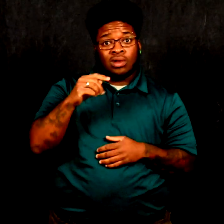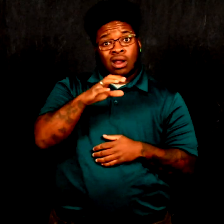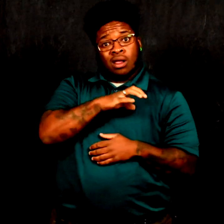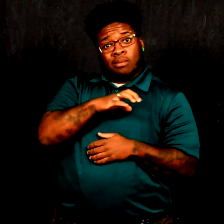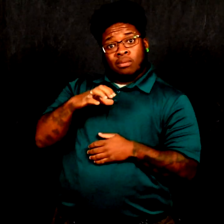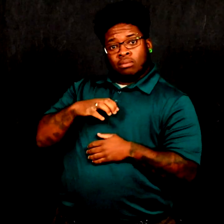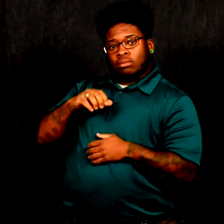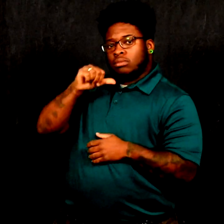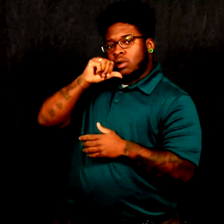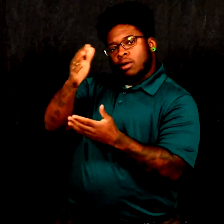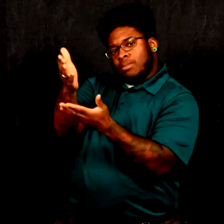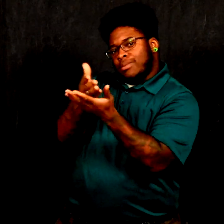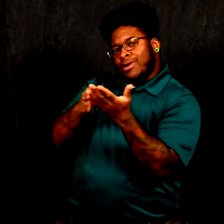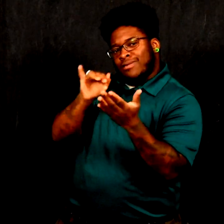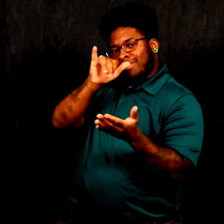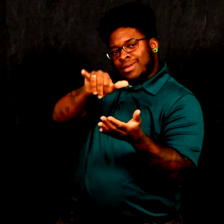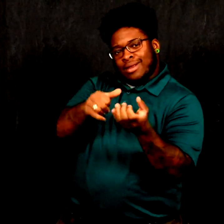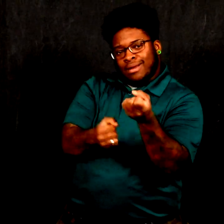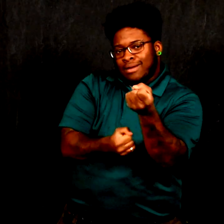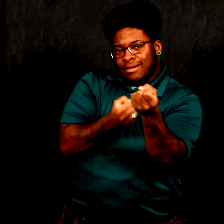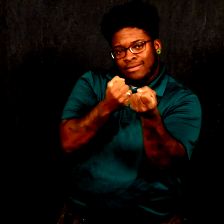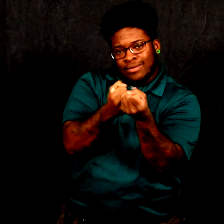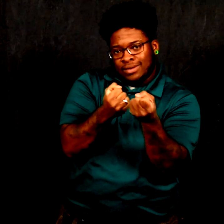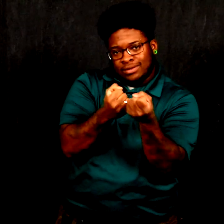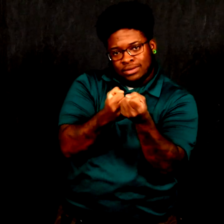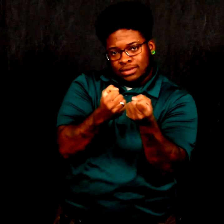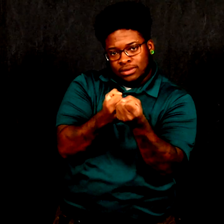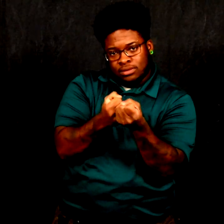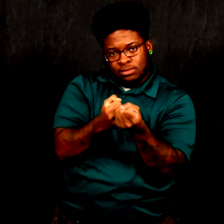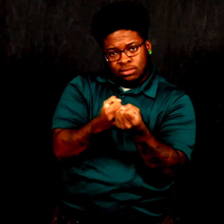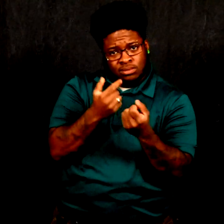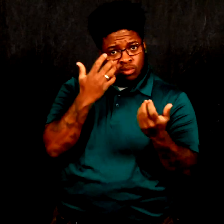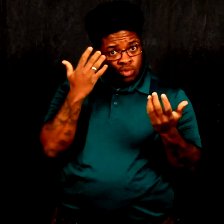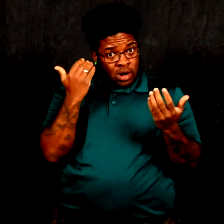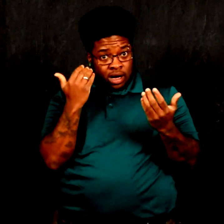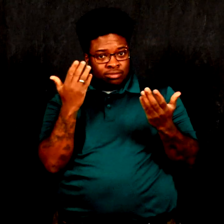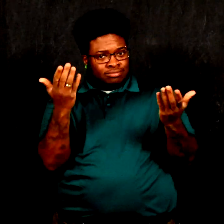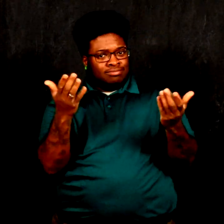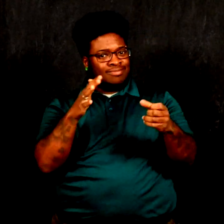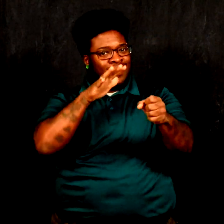The Commission was not part of the advocacy efforts because